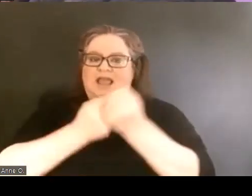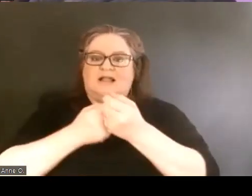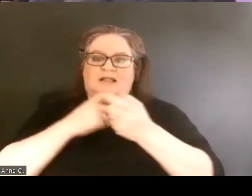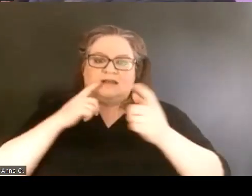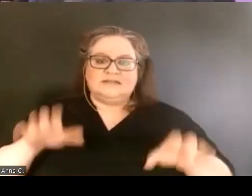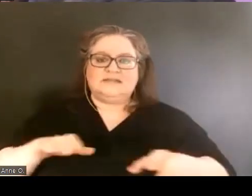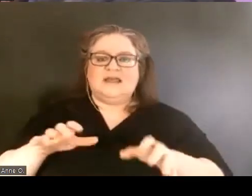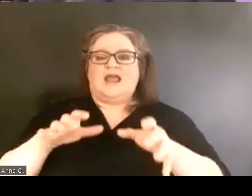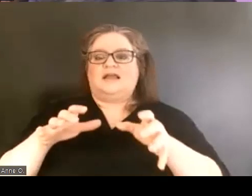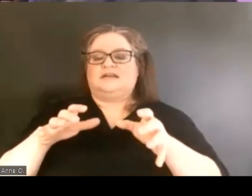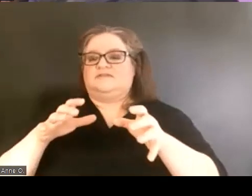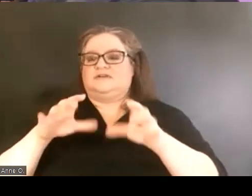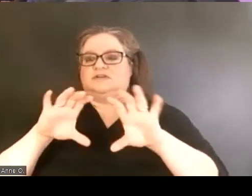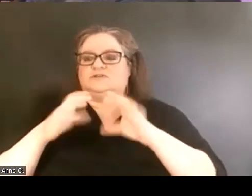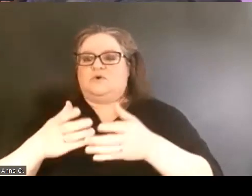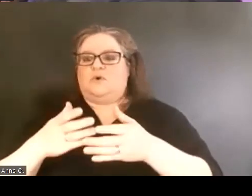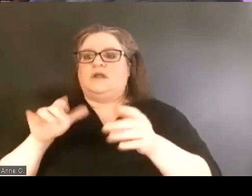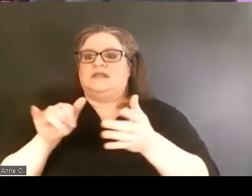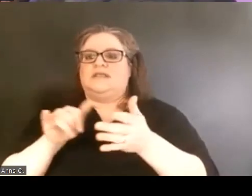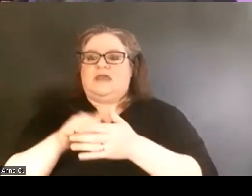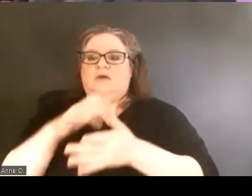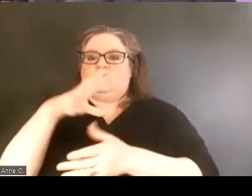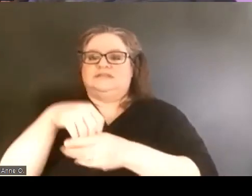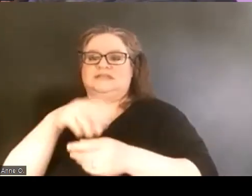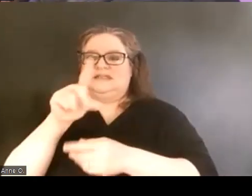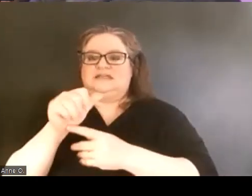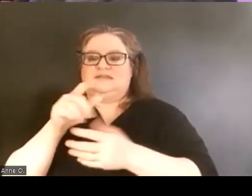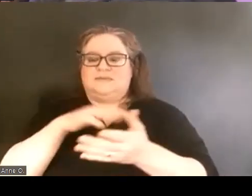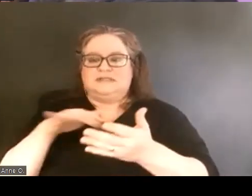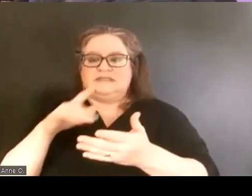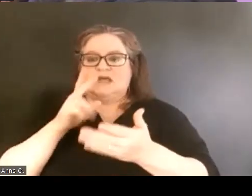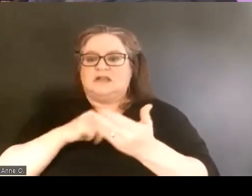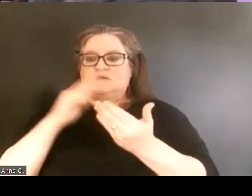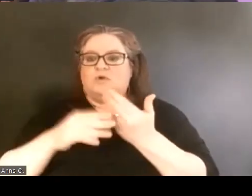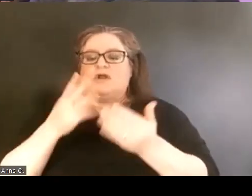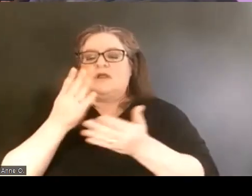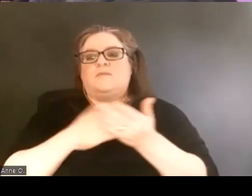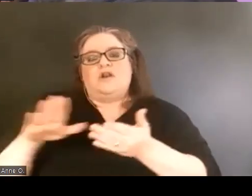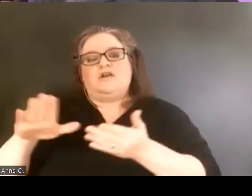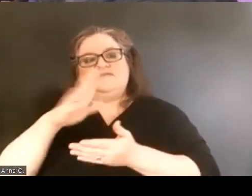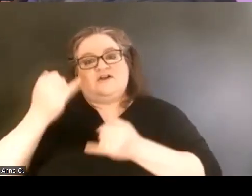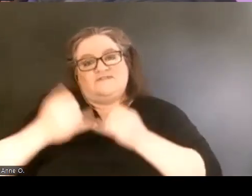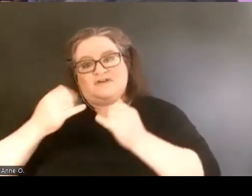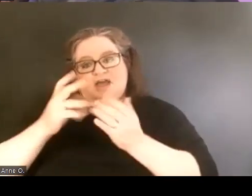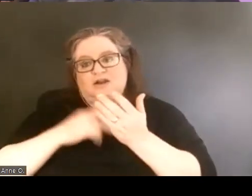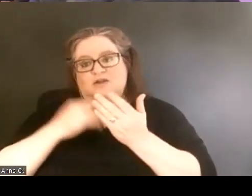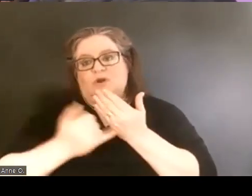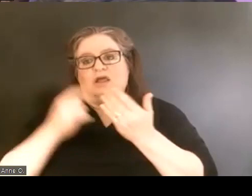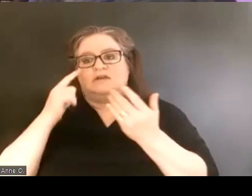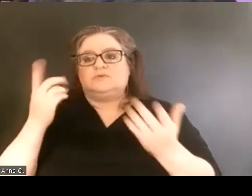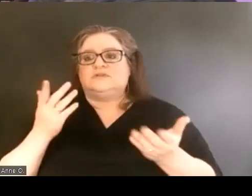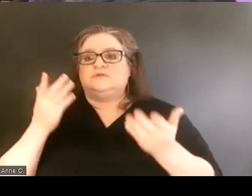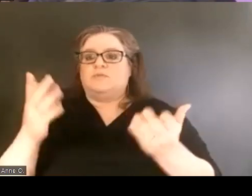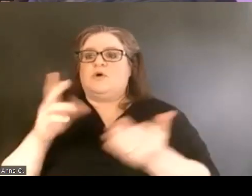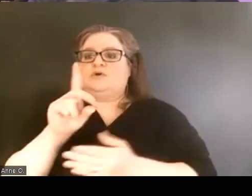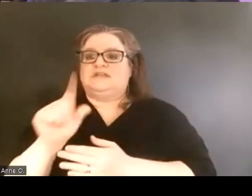within the disability studies program and part of their final project was to propose a Disability Cultural Center